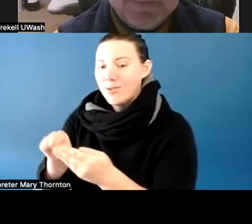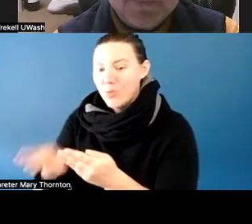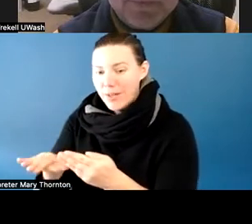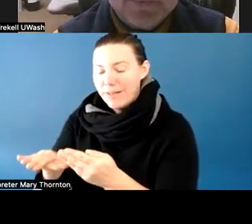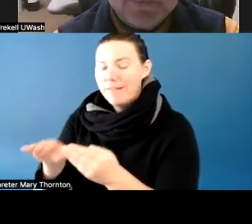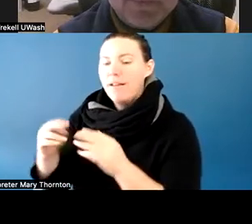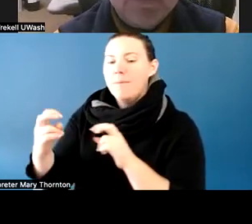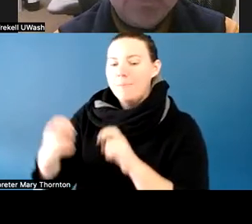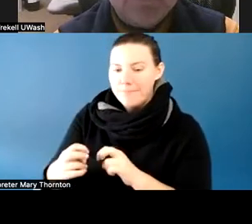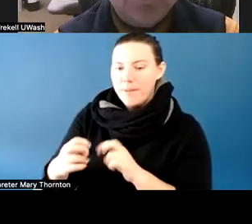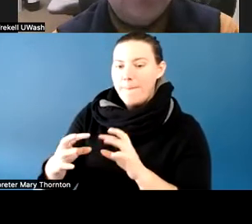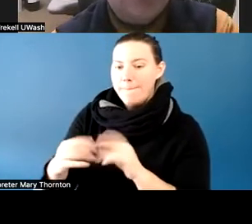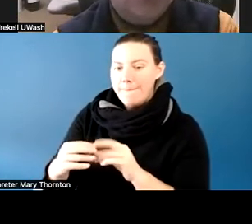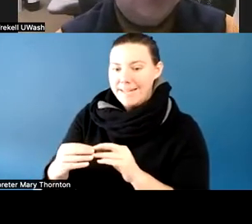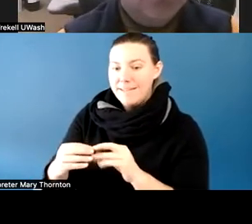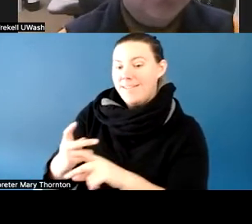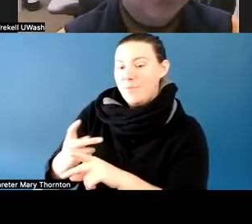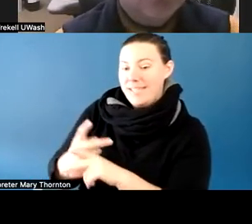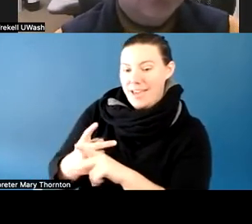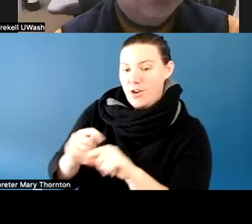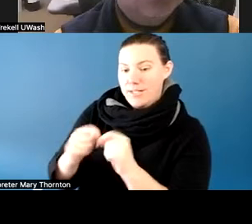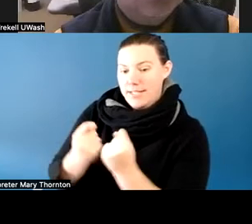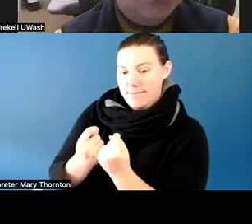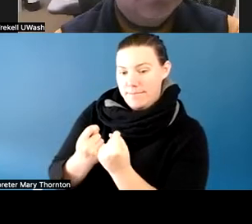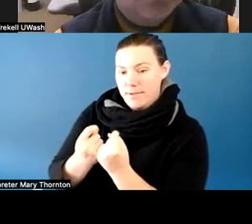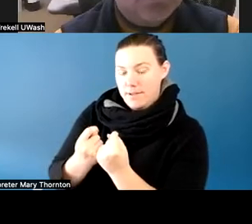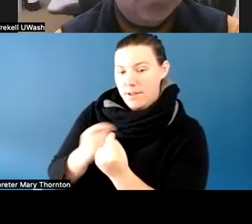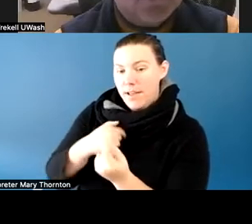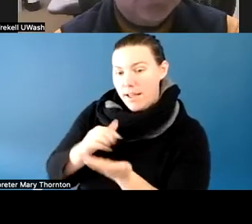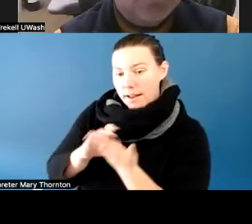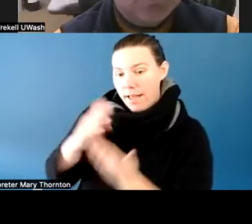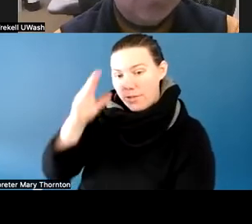meeting with the student, I found out that the student was neurodiverse,